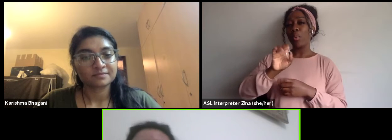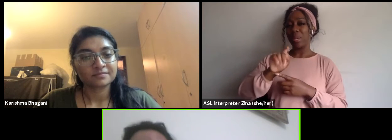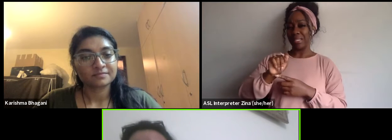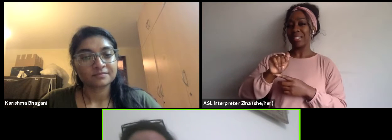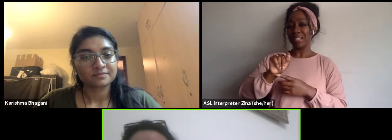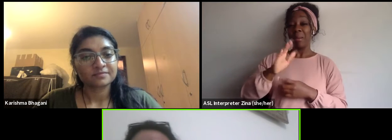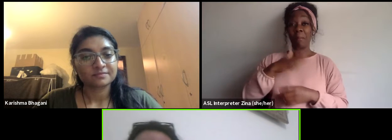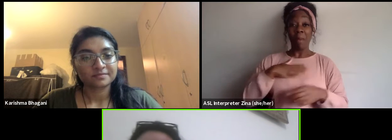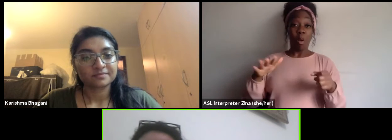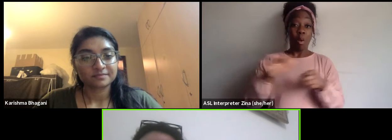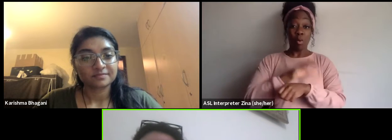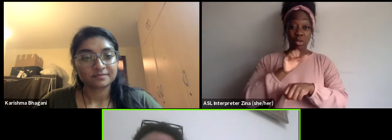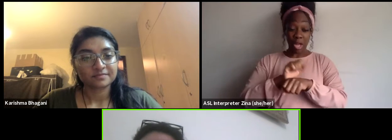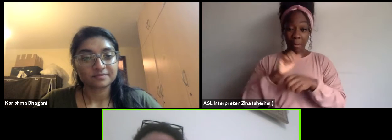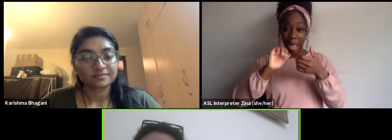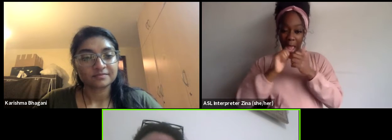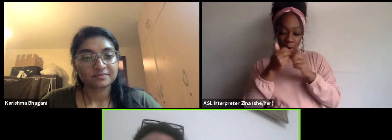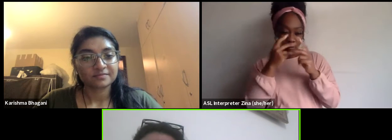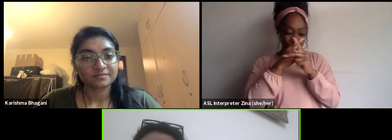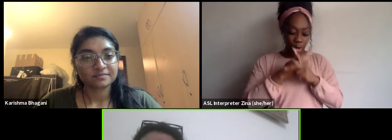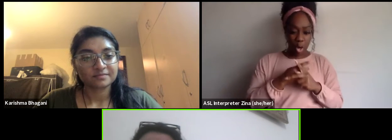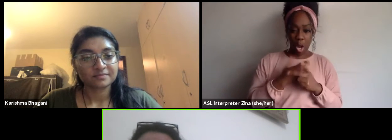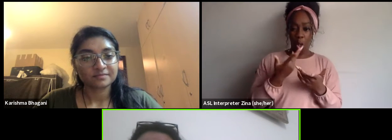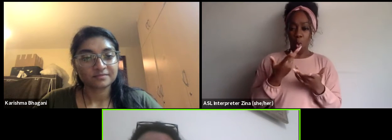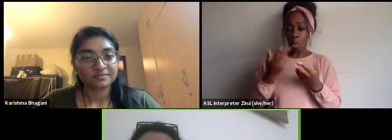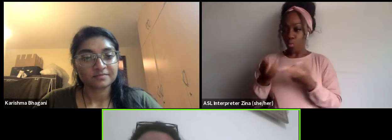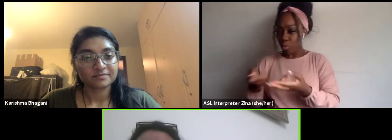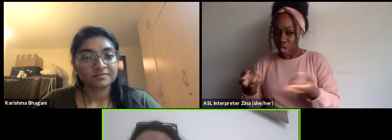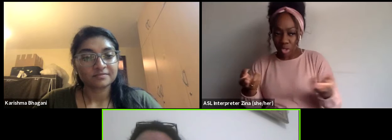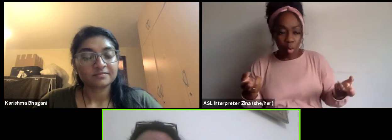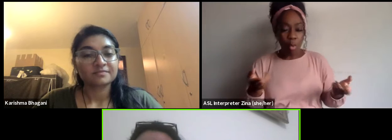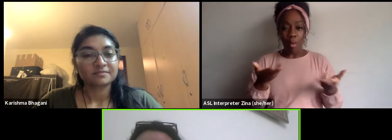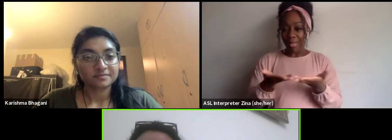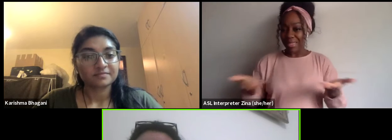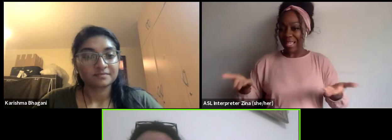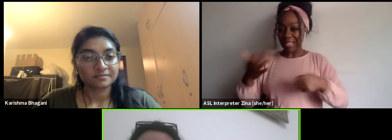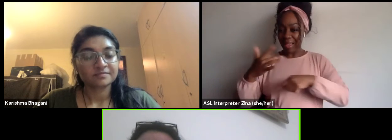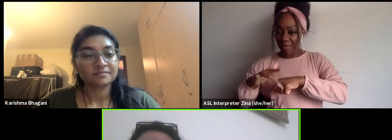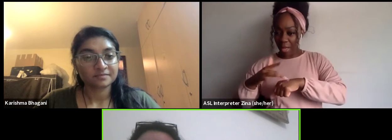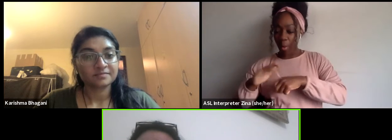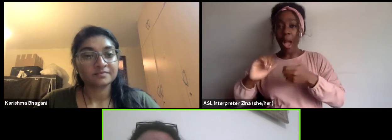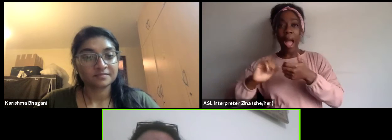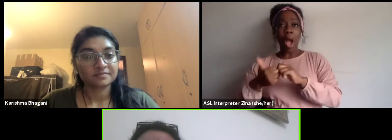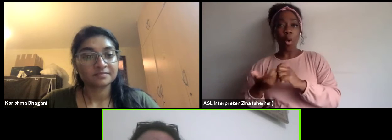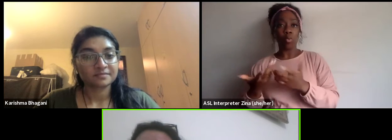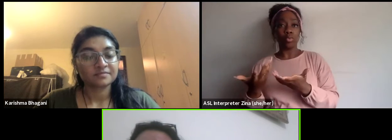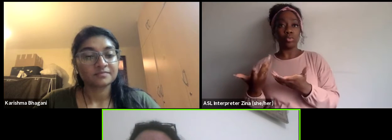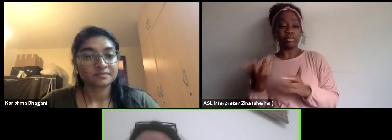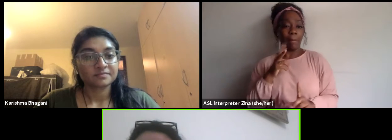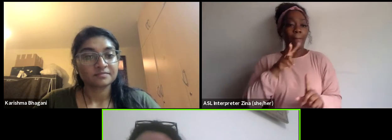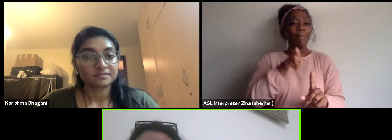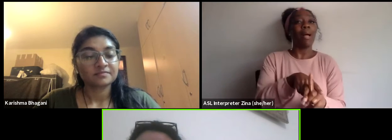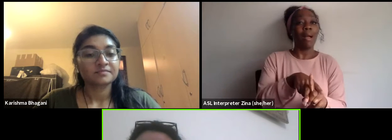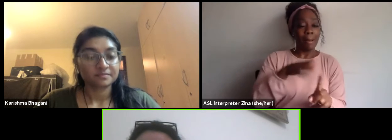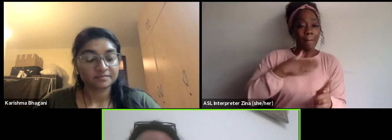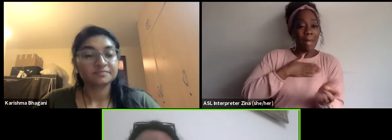and to apply after to my sector, which I did over the last 15, 16 years.